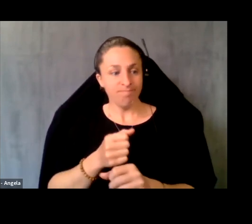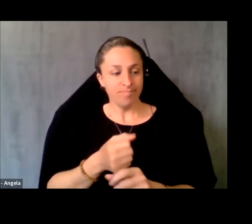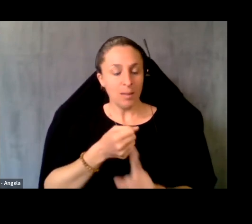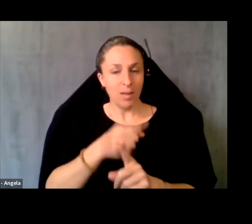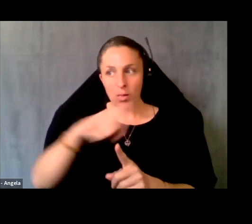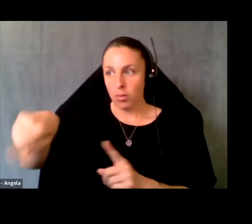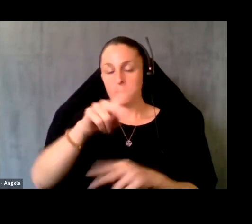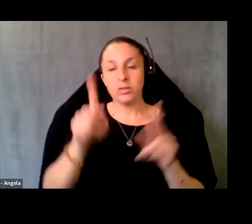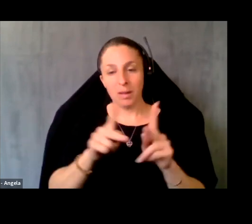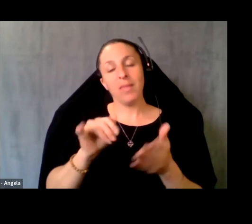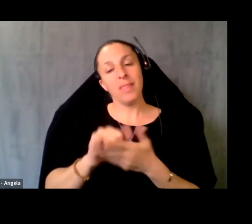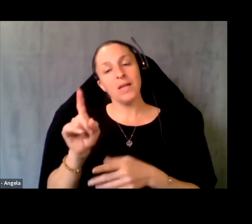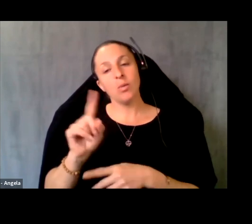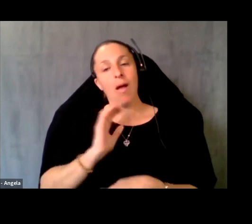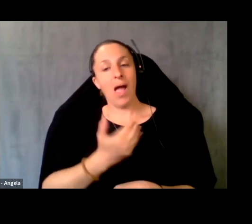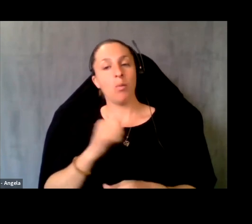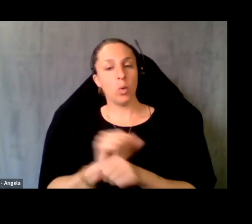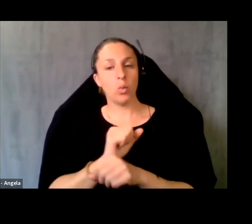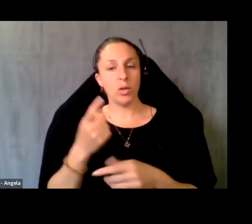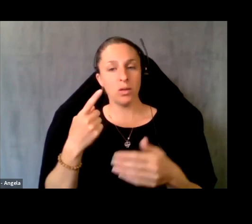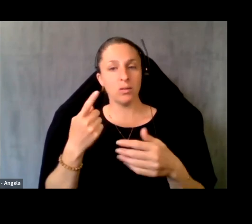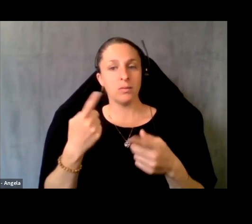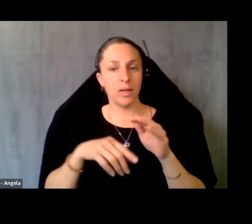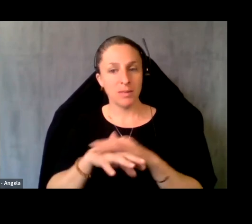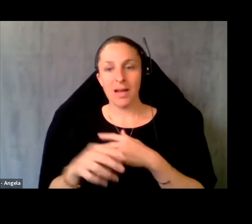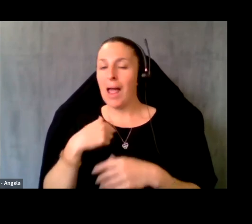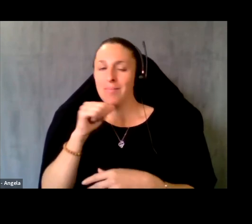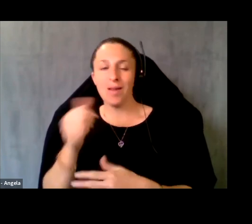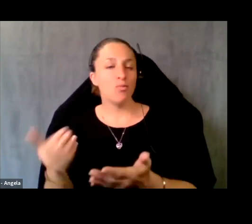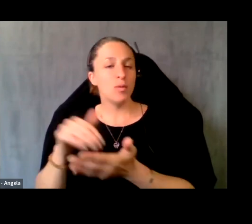where our work comes in now. I'm not going to repeat what Marissa went over. I'm just gonna